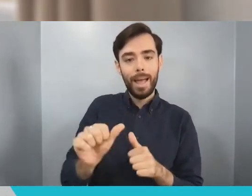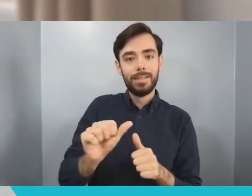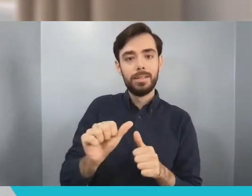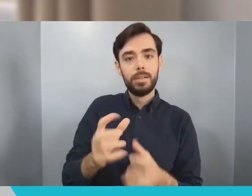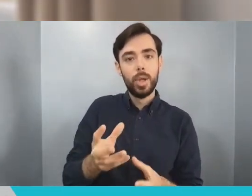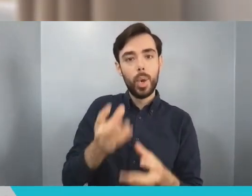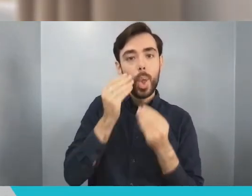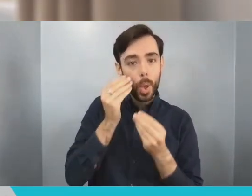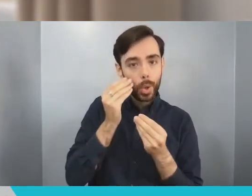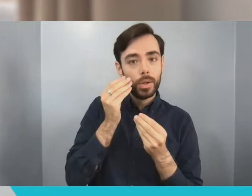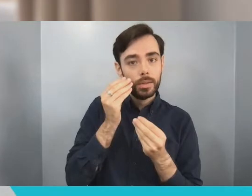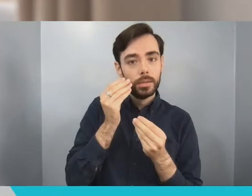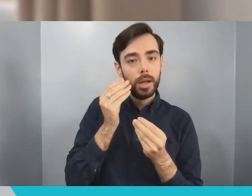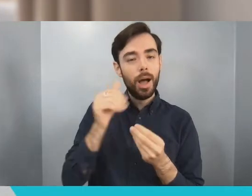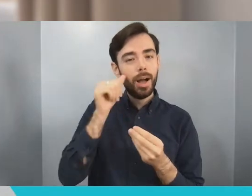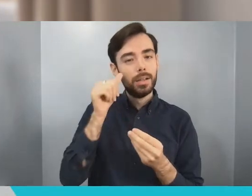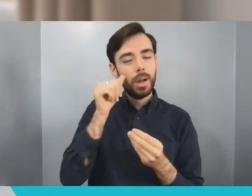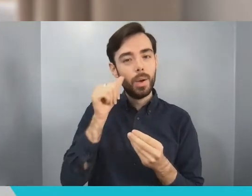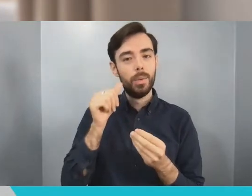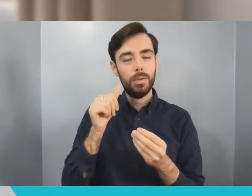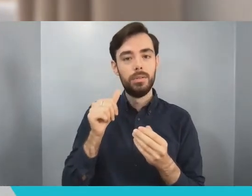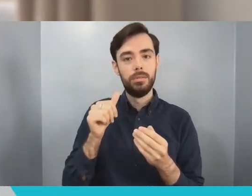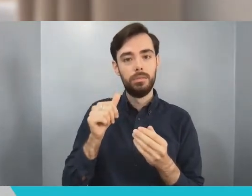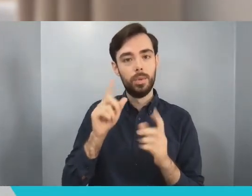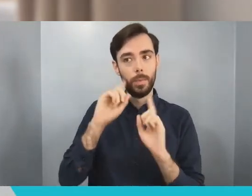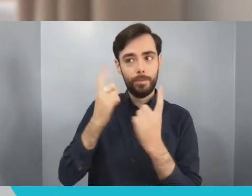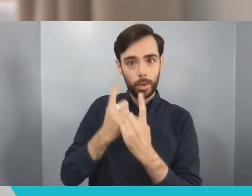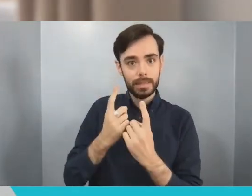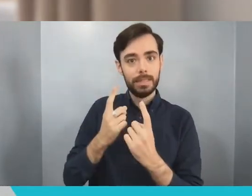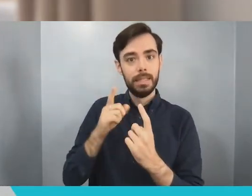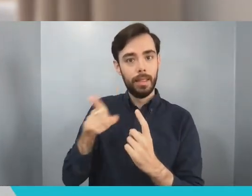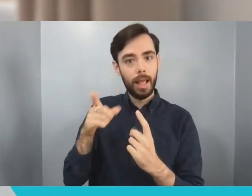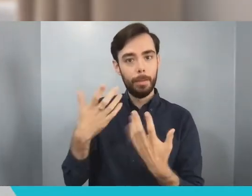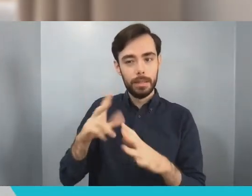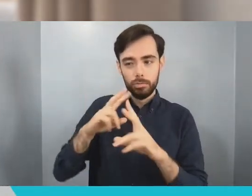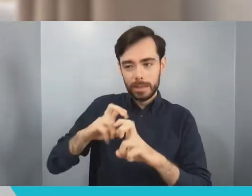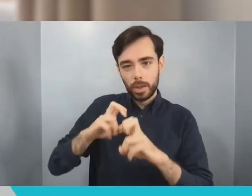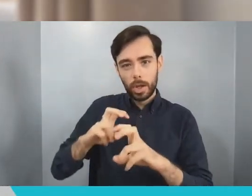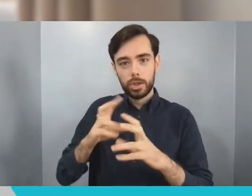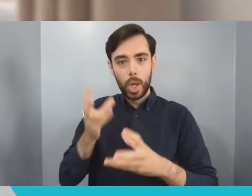that fundamental basis as to how to learn, but an observation I've had is that the most